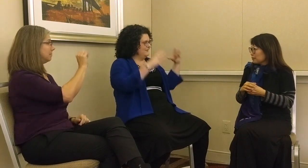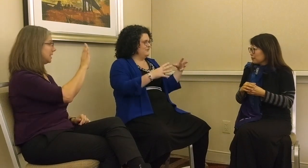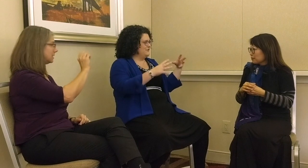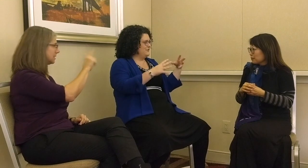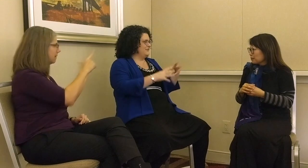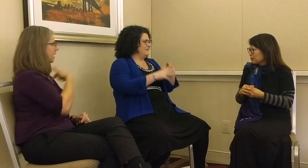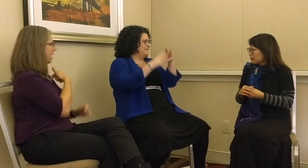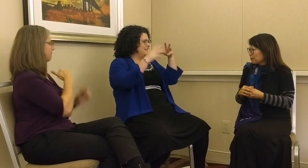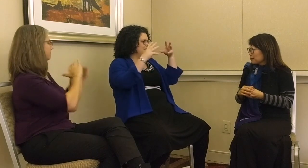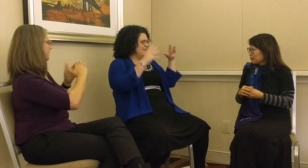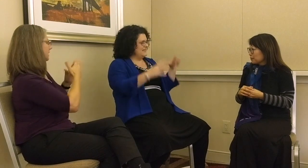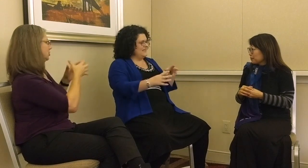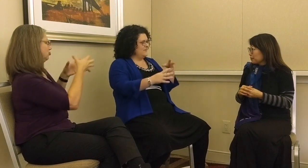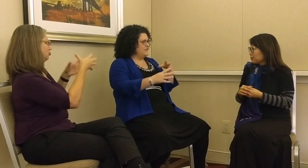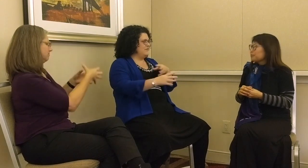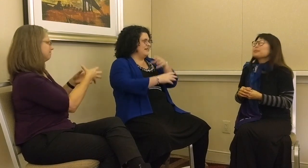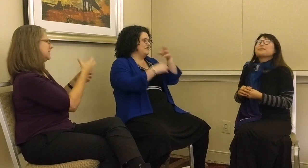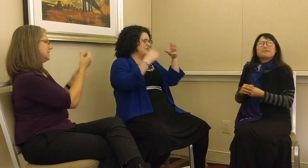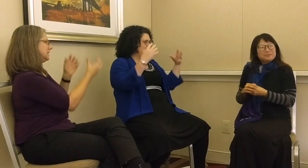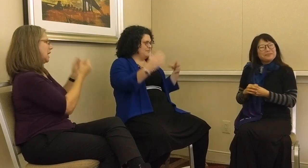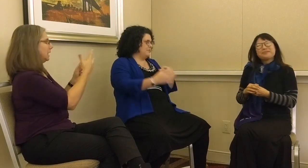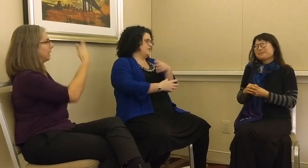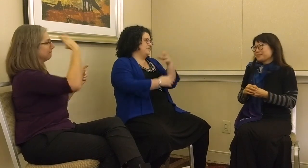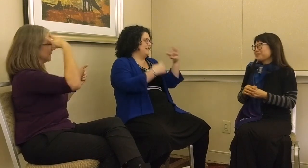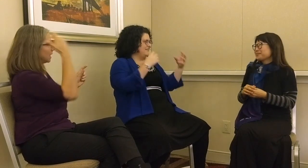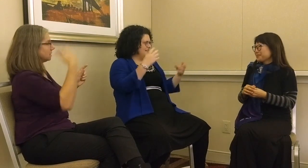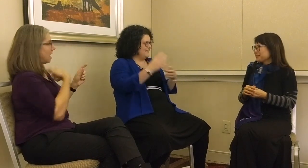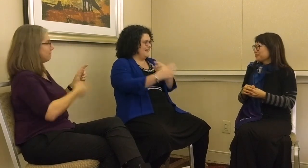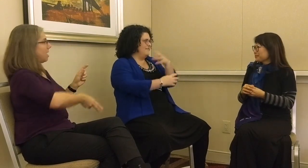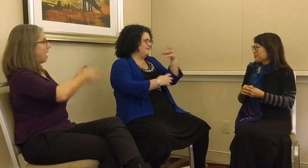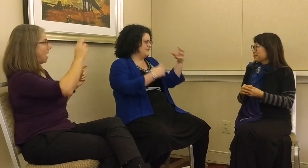of village sign language because there’s a high proportion of deafness and they have